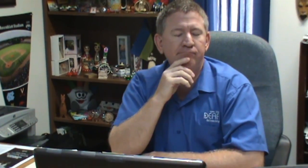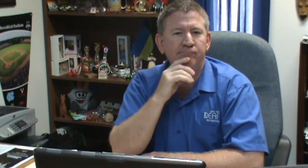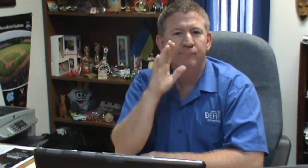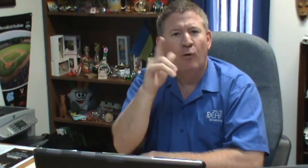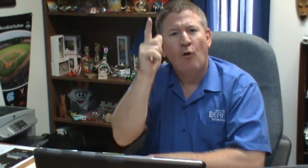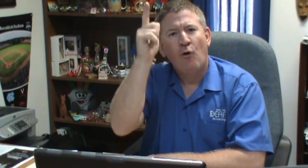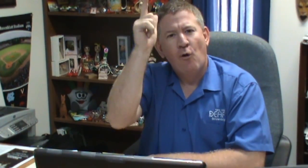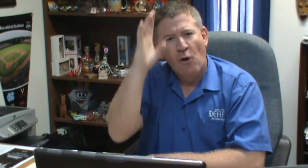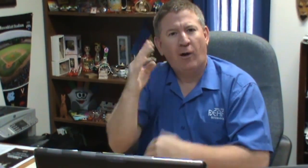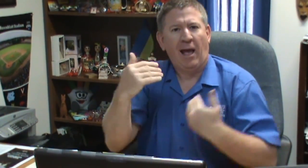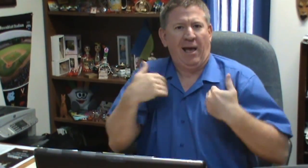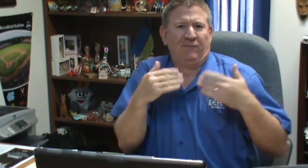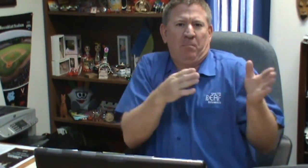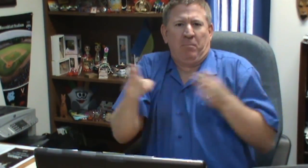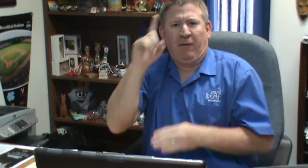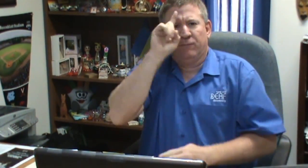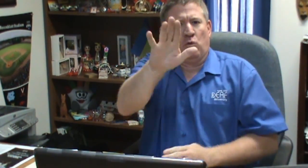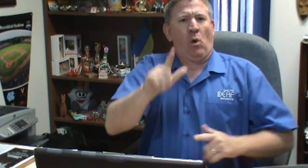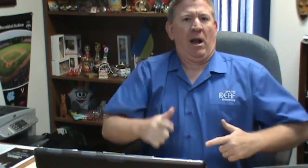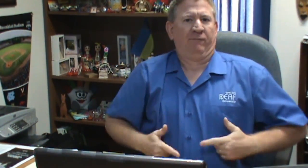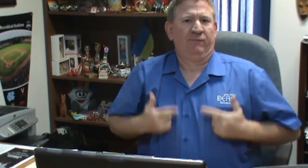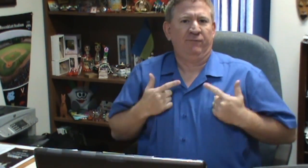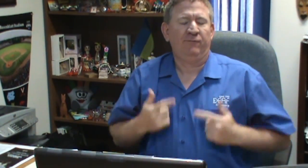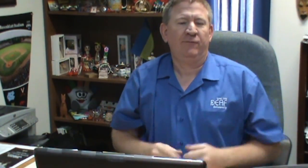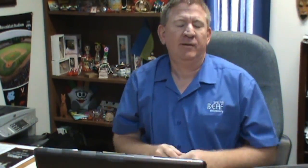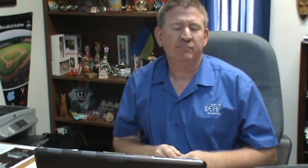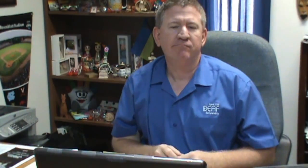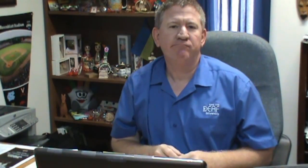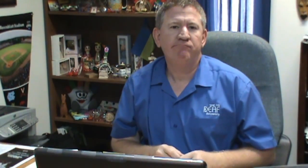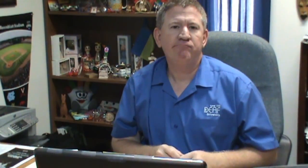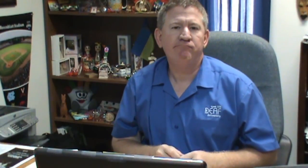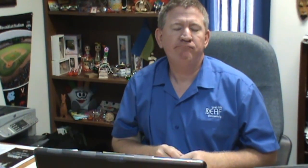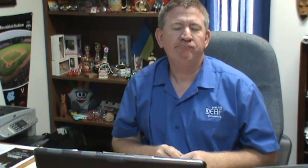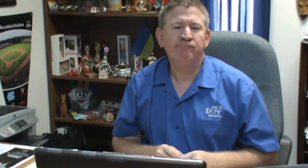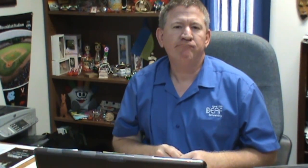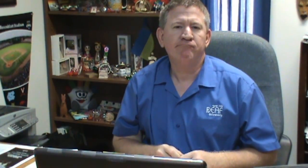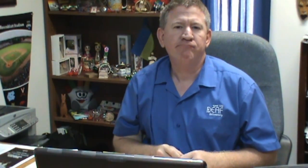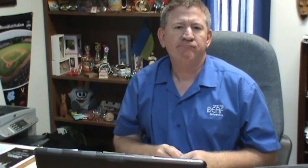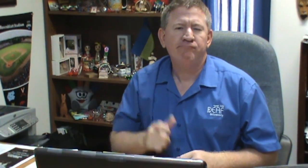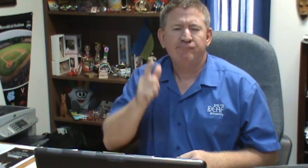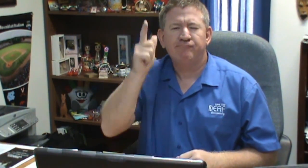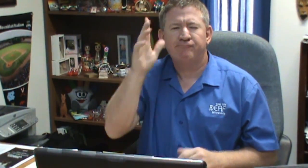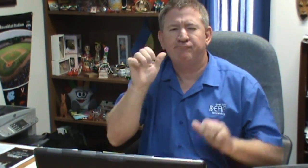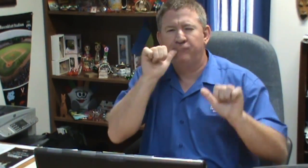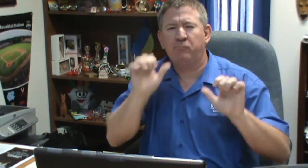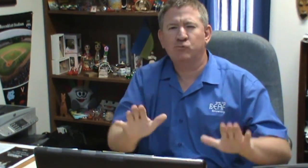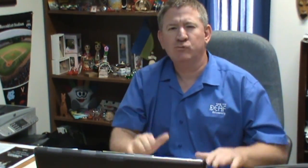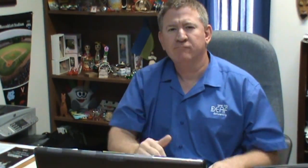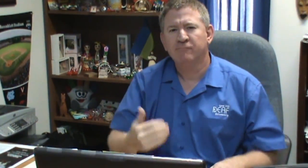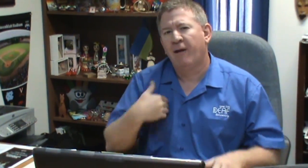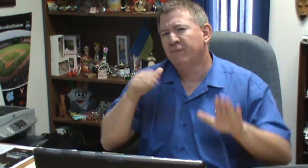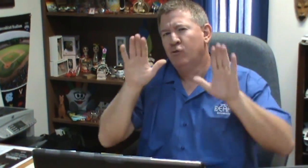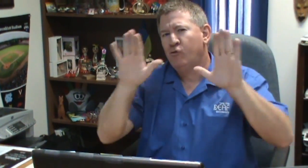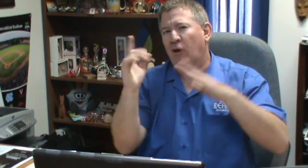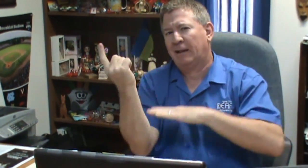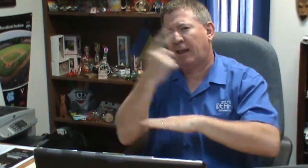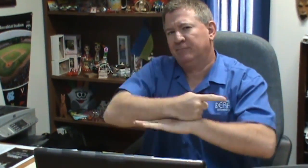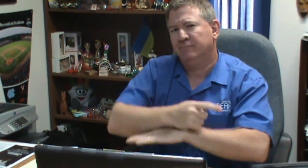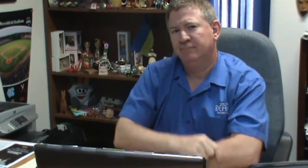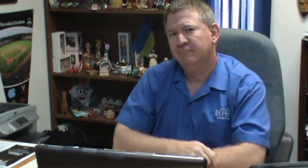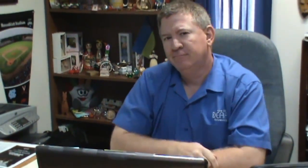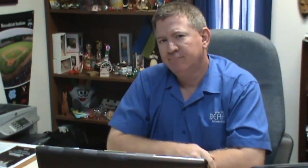You're important to God, and God has a plan for your life. God bless you, and have a great